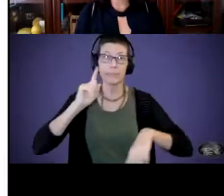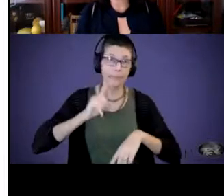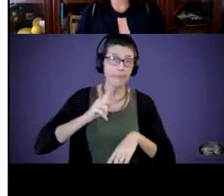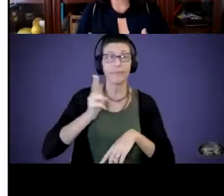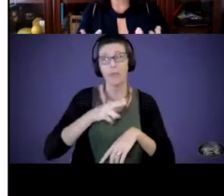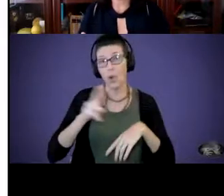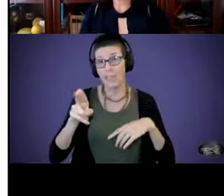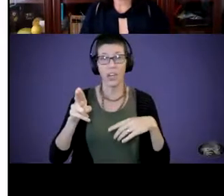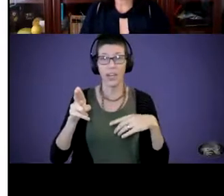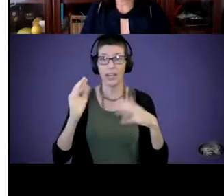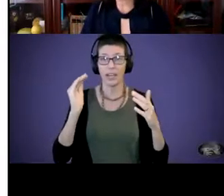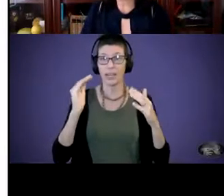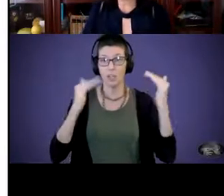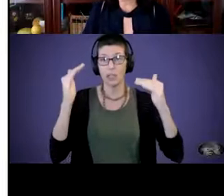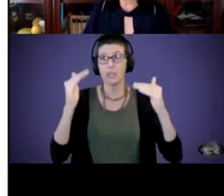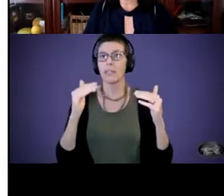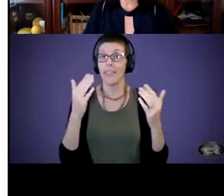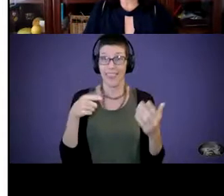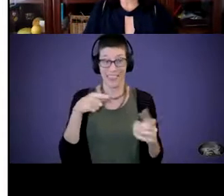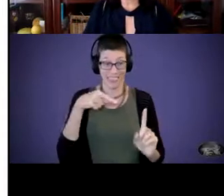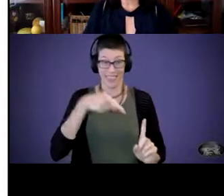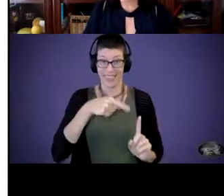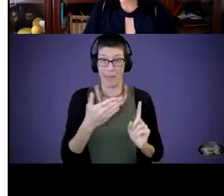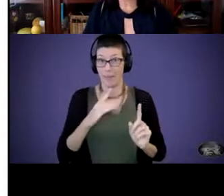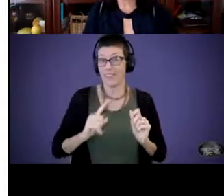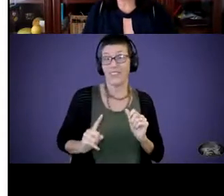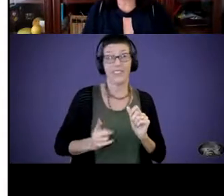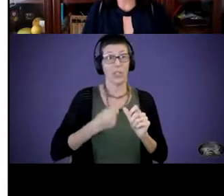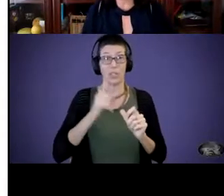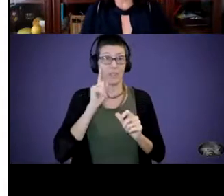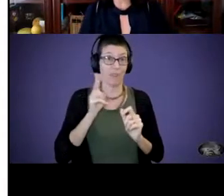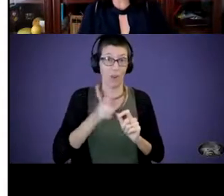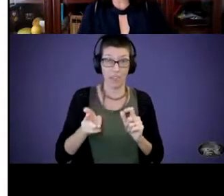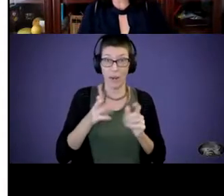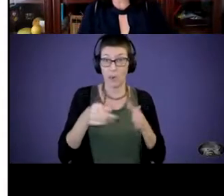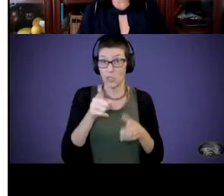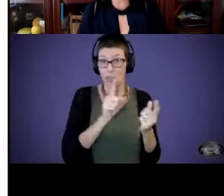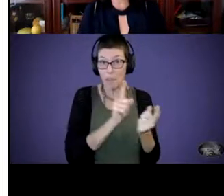Again, this might be the first deaf or hard of hearing person you've ever met or spent time with.